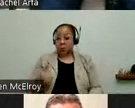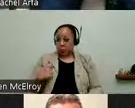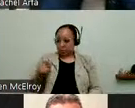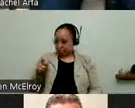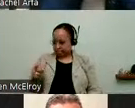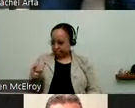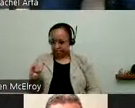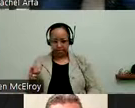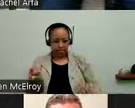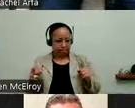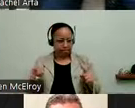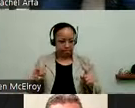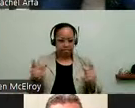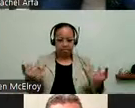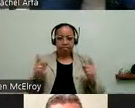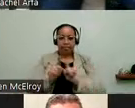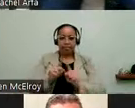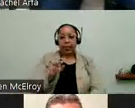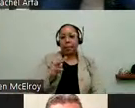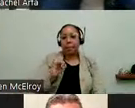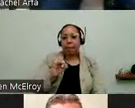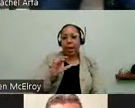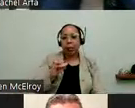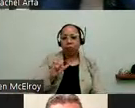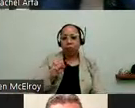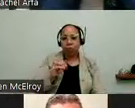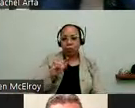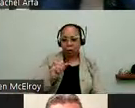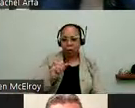be matched up with employers at Microsoft, many who have -- do not